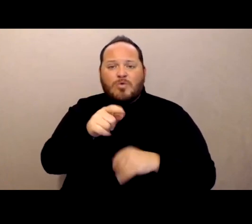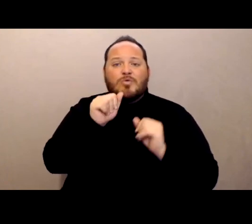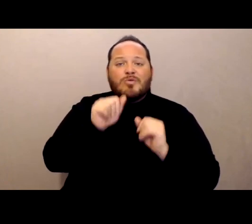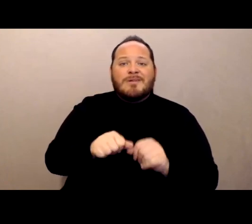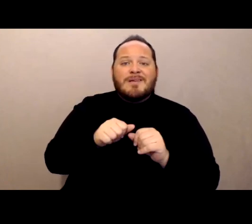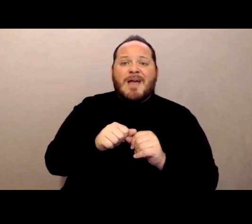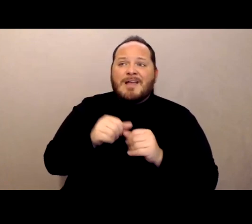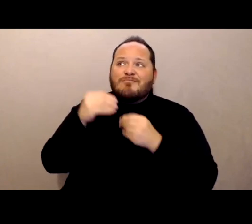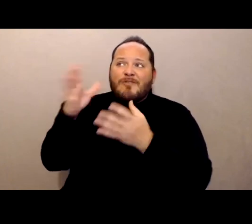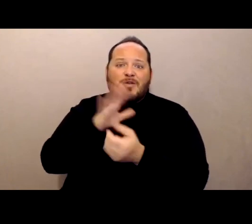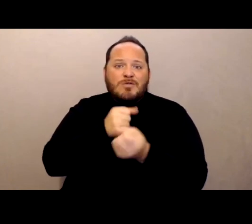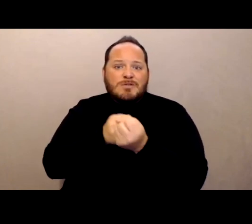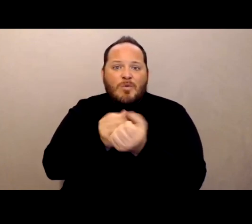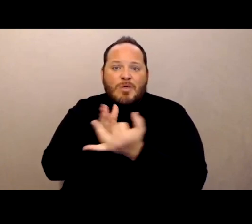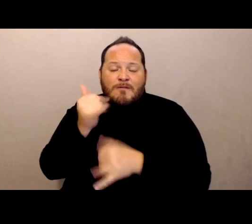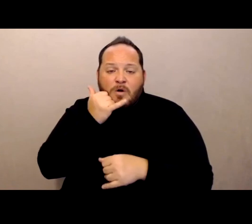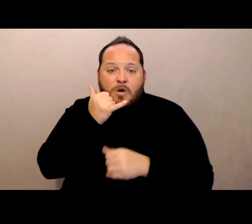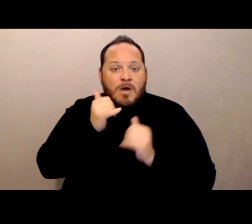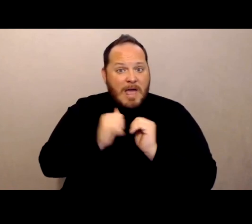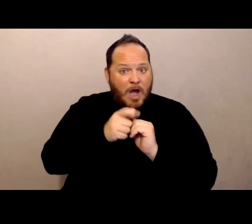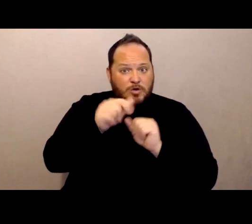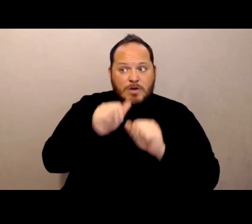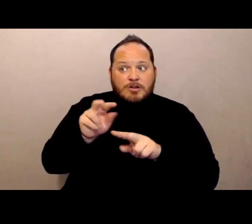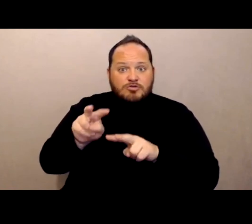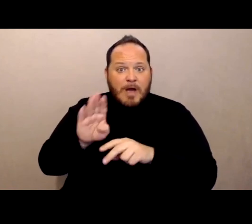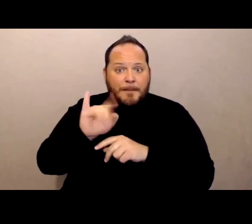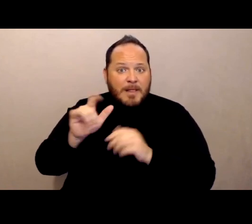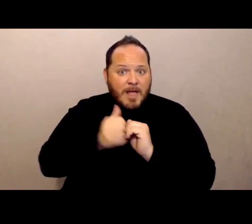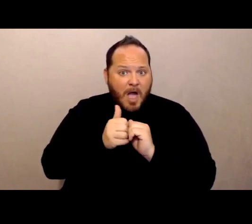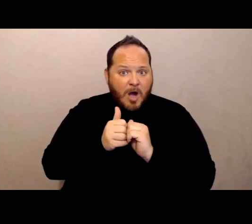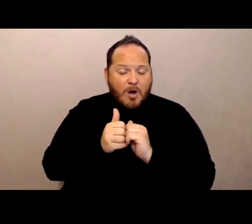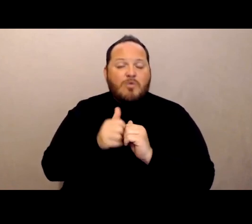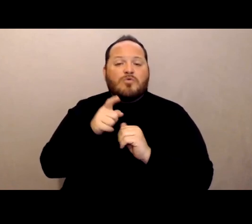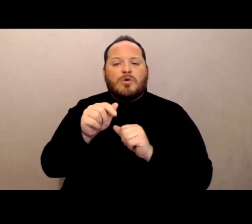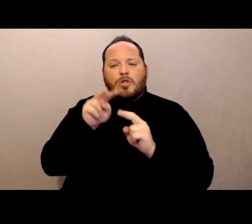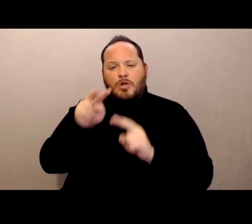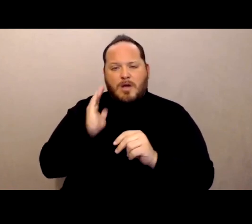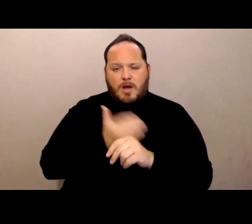One way to sort of track the bills and support them is to go on our website and become a CANHR member.